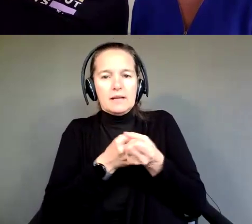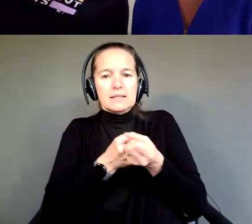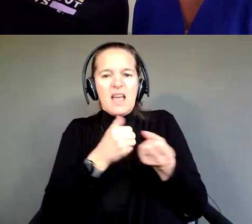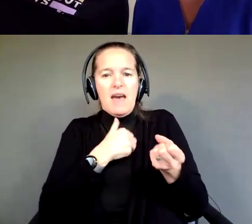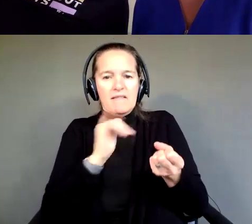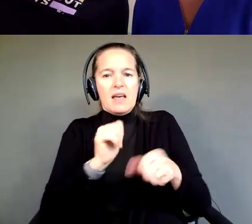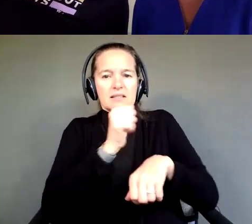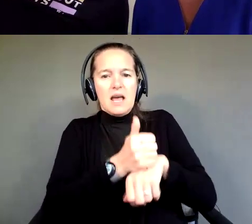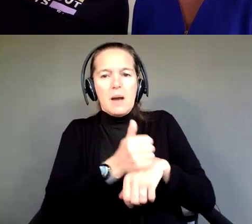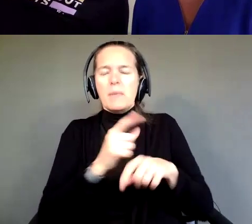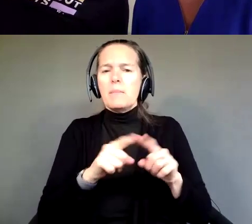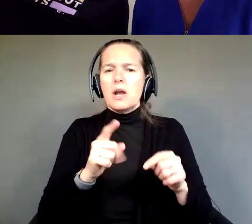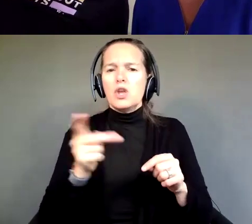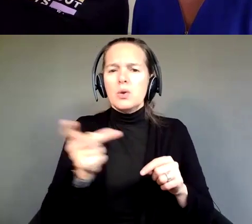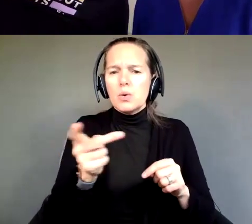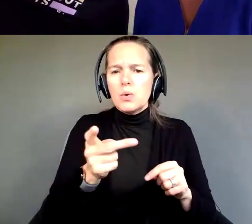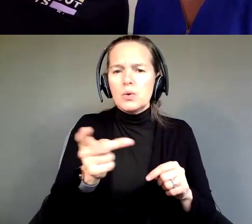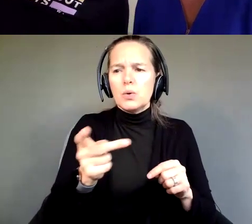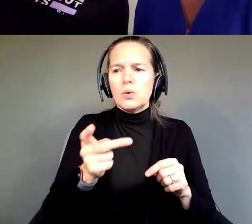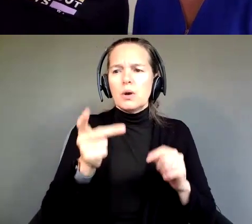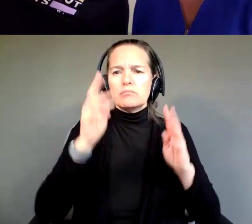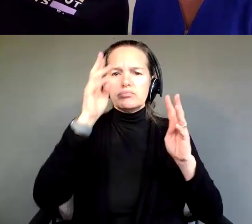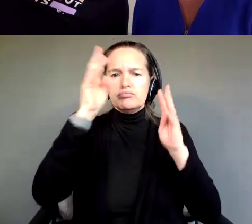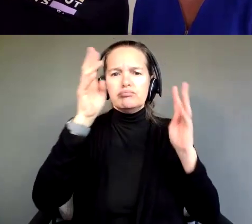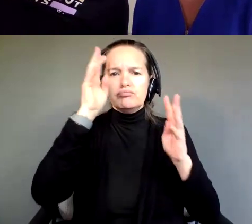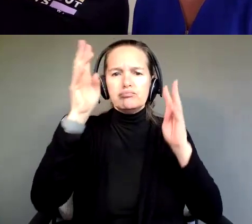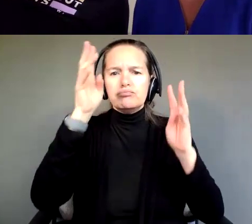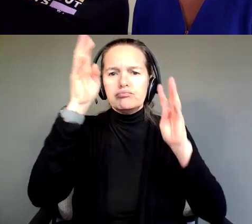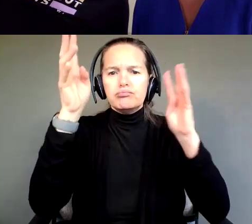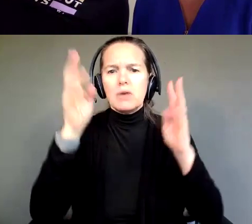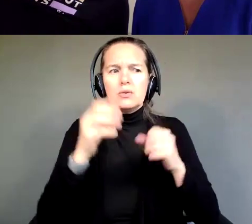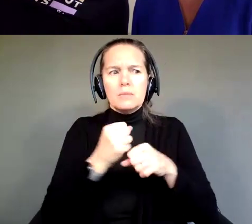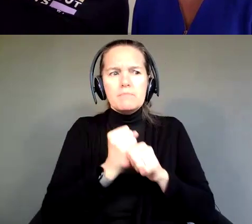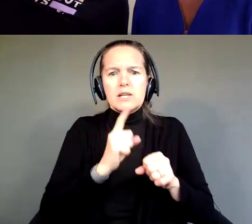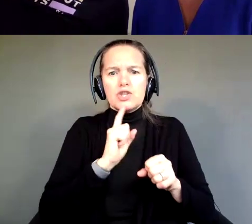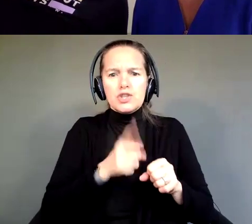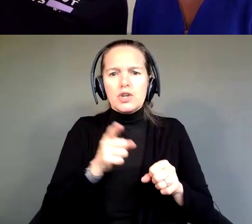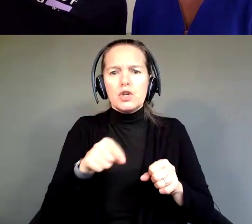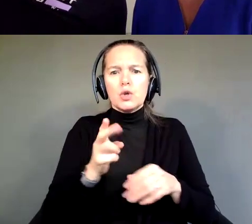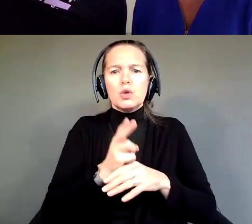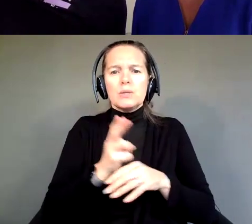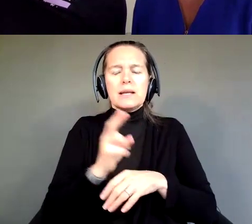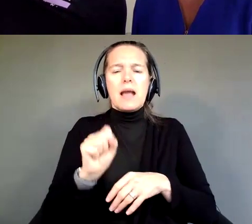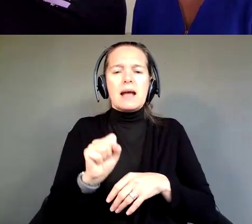you two have been so creative in making sure that you're using the Supported Decision Making